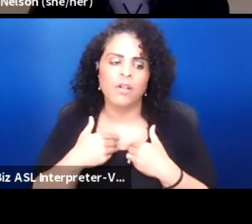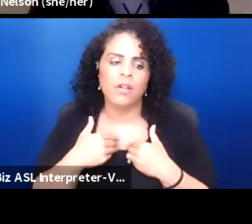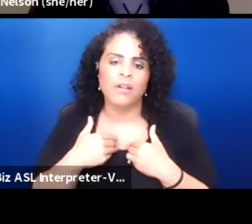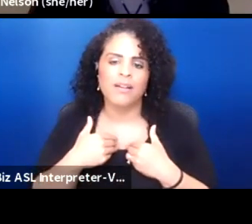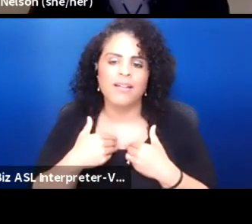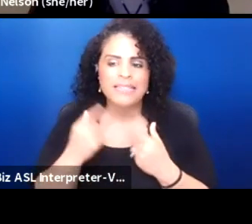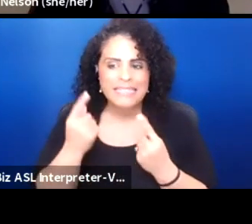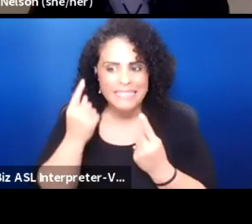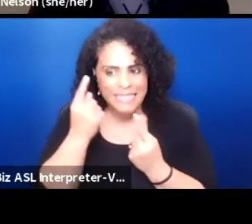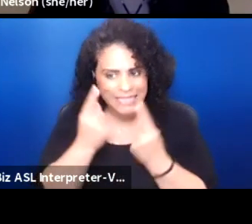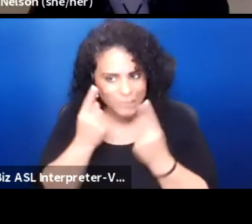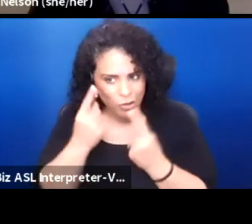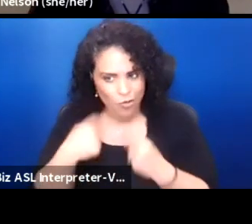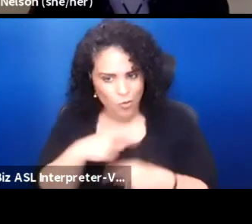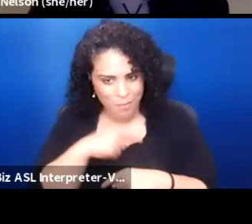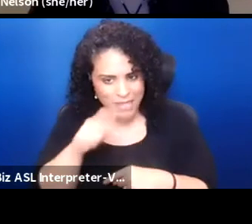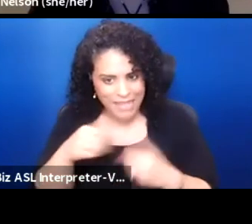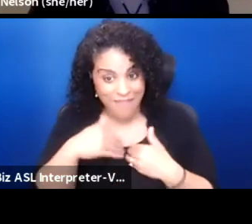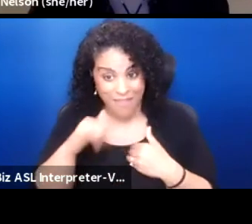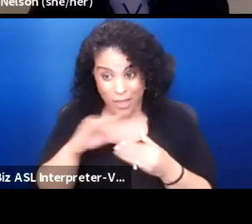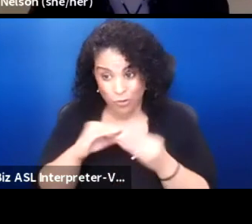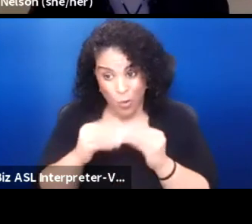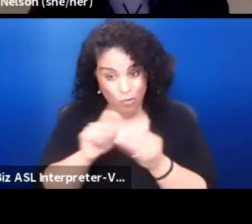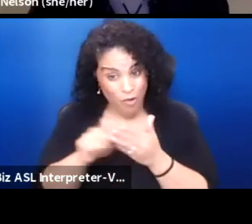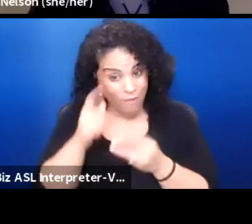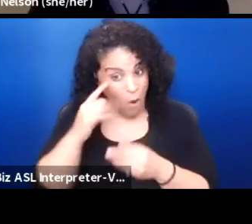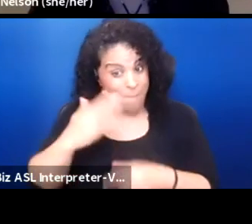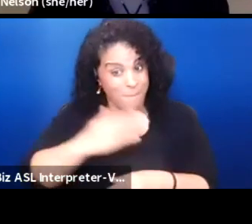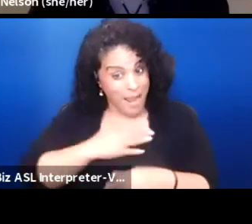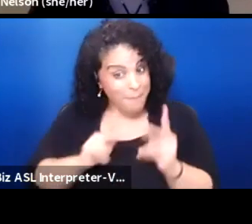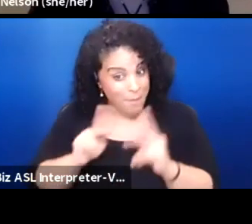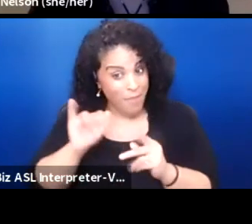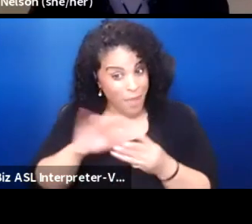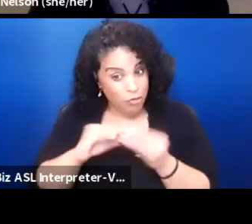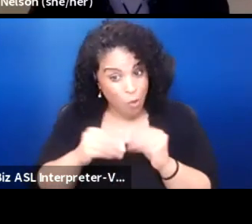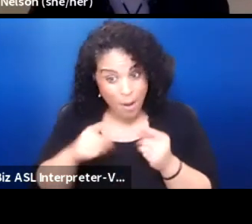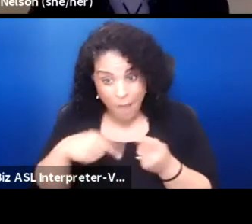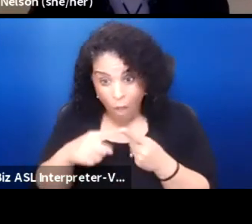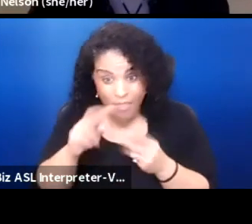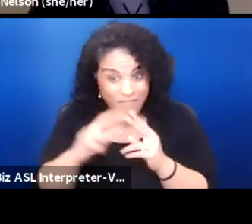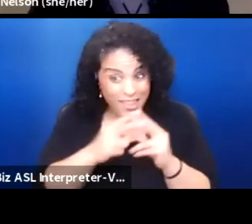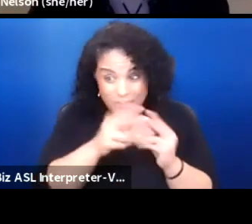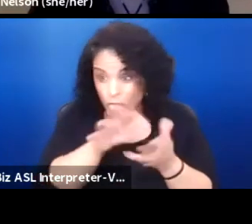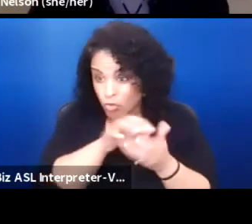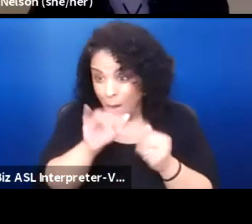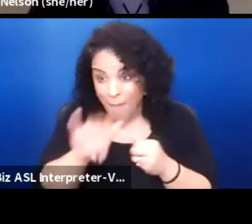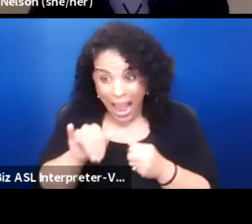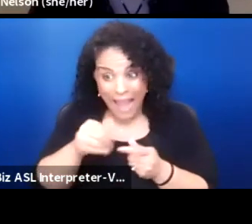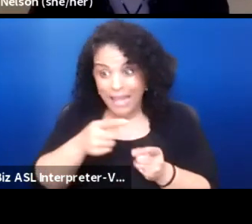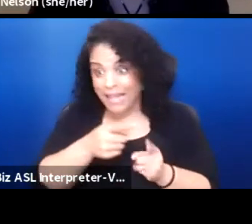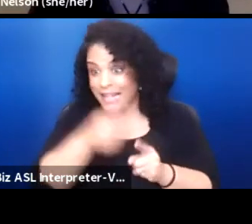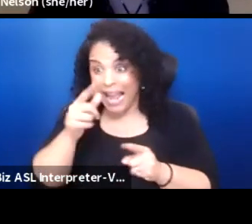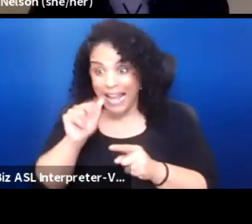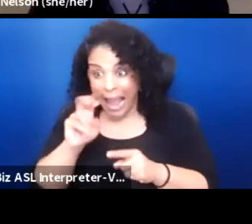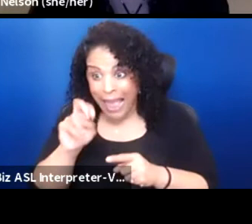we have to have. This story was written for my people. That story about the village being destroyed by cannon fire, that is for my people